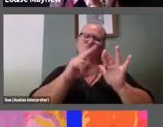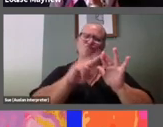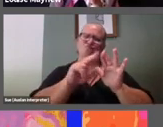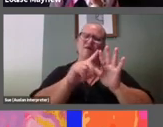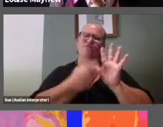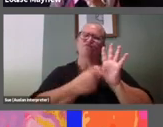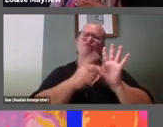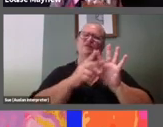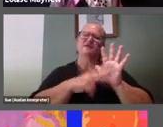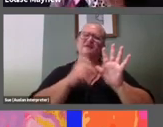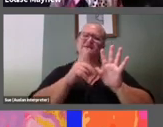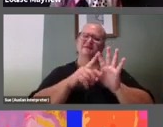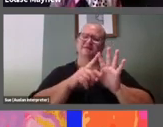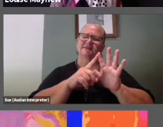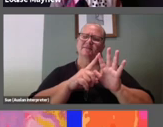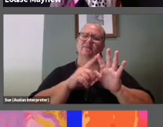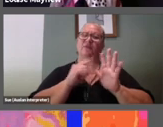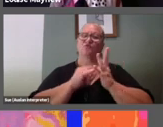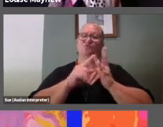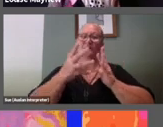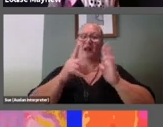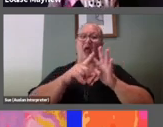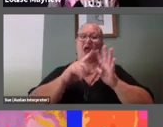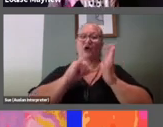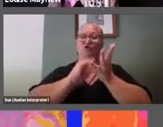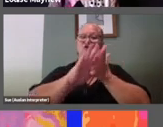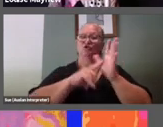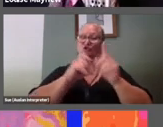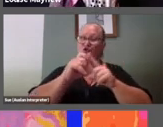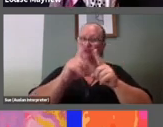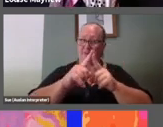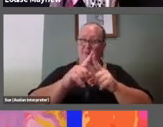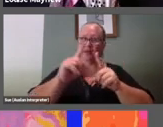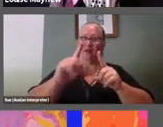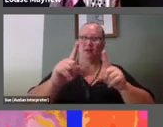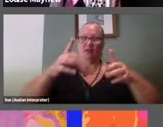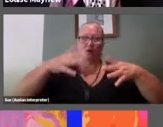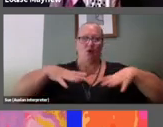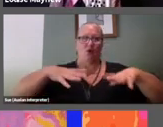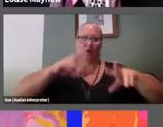In terms of shape, the costume conjures Japanese geishas,